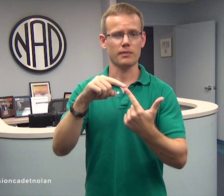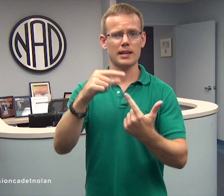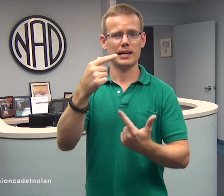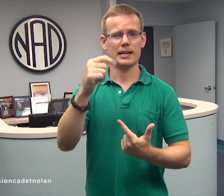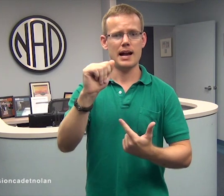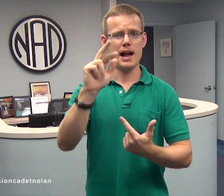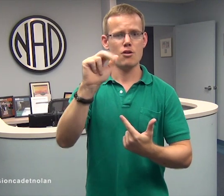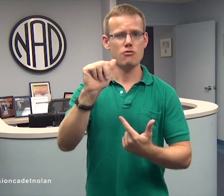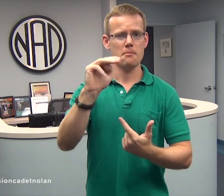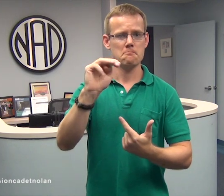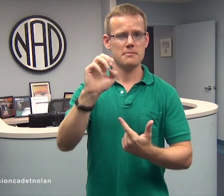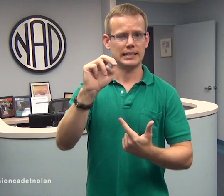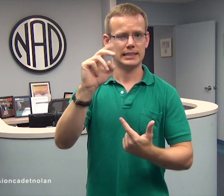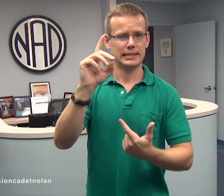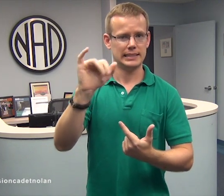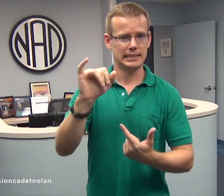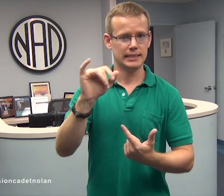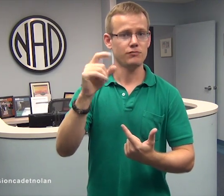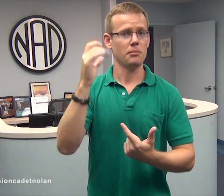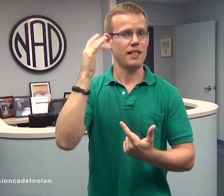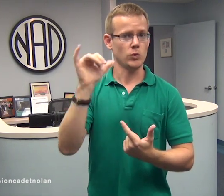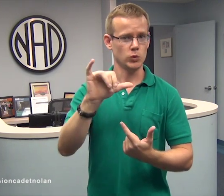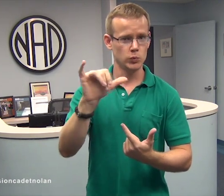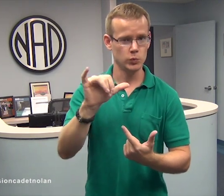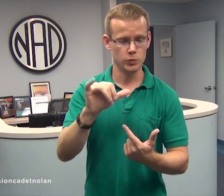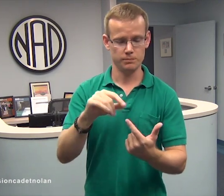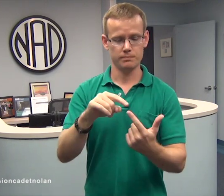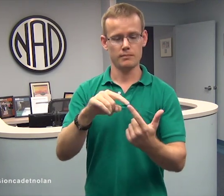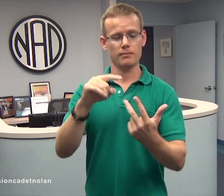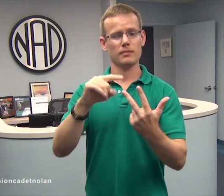Garamendi also from California